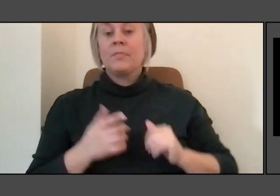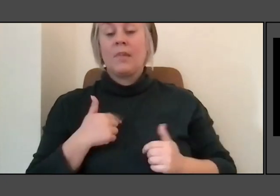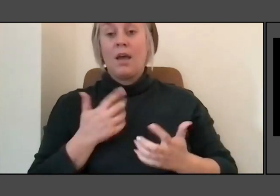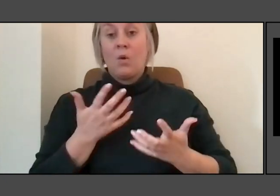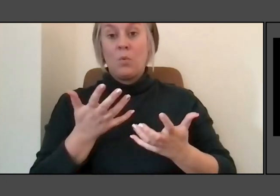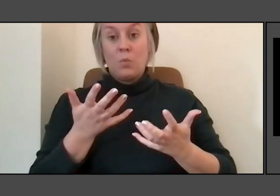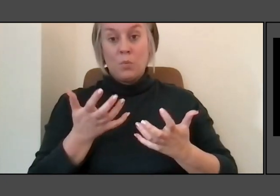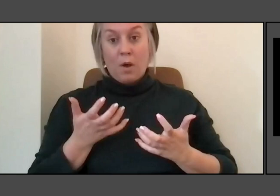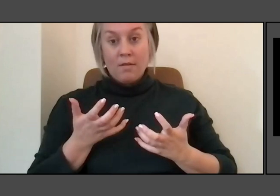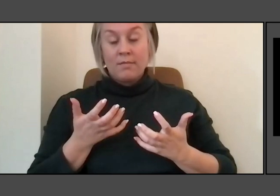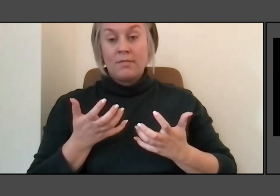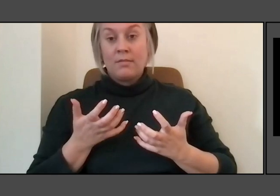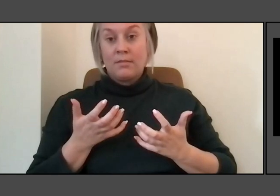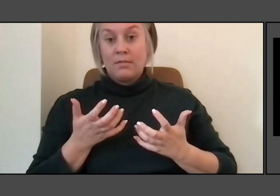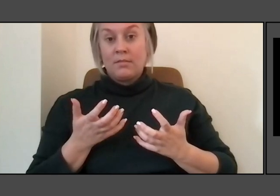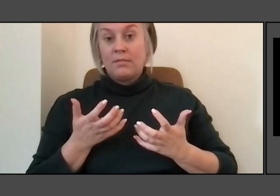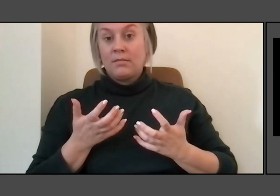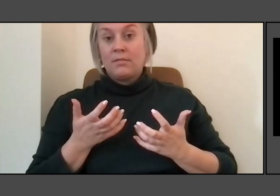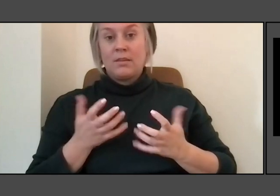There's so much about landscape.